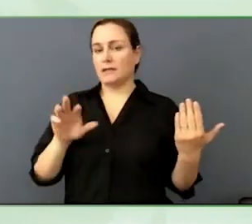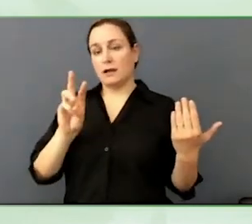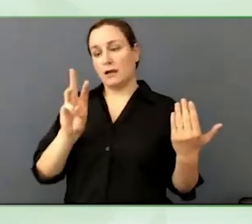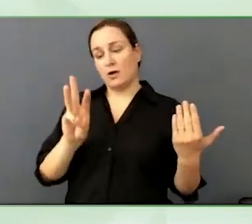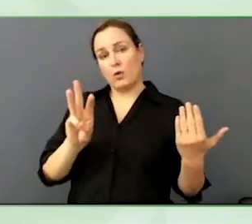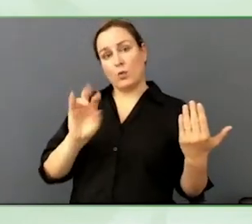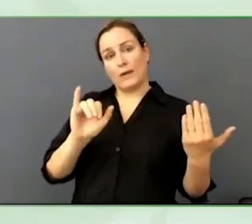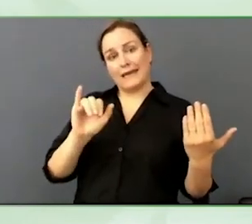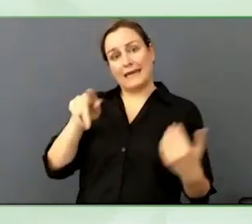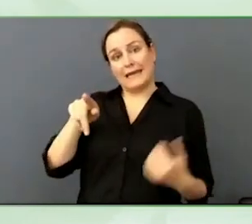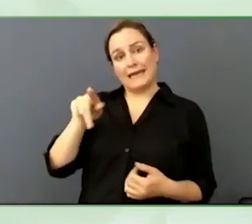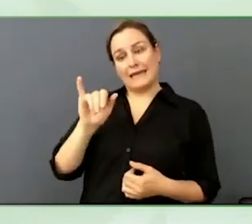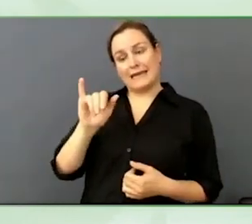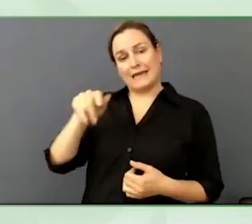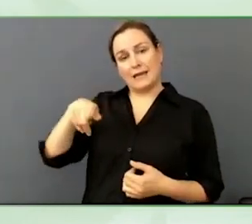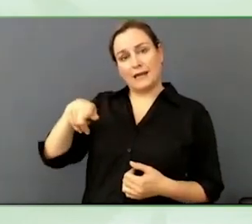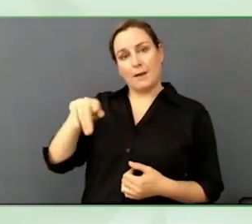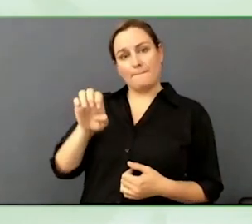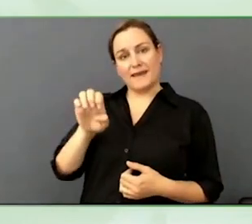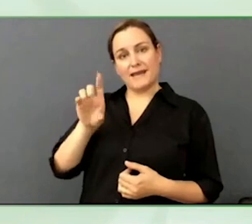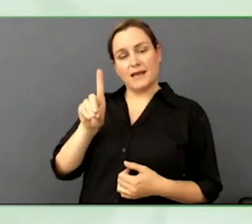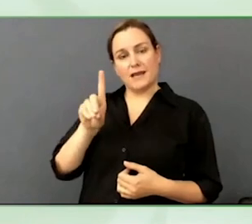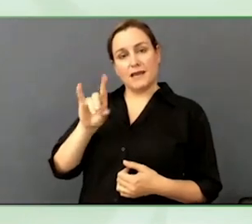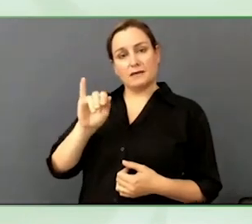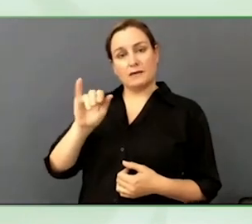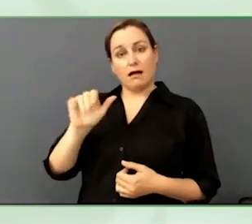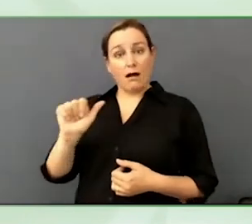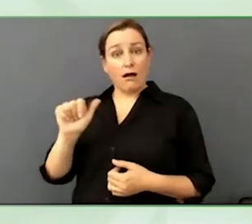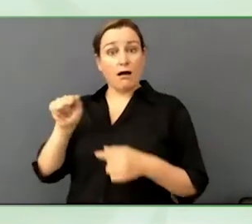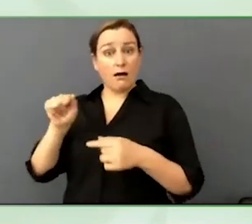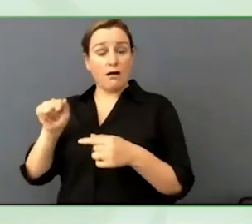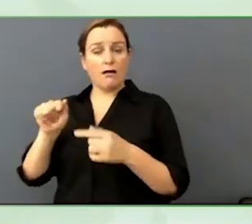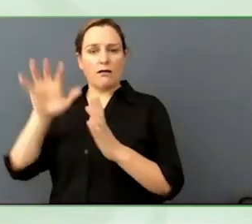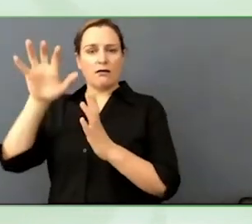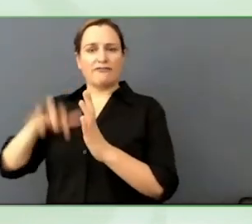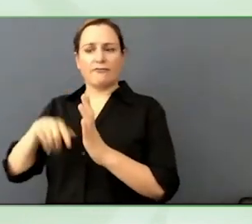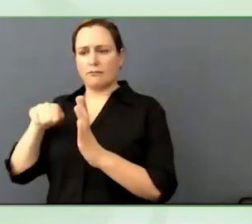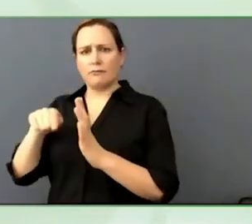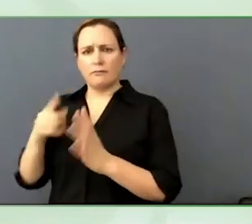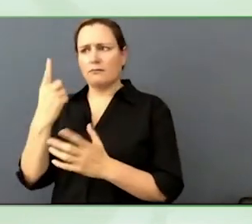So, the source could be questionable but then again when